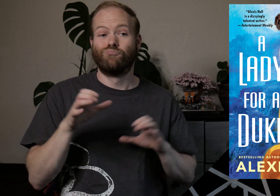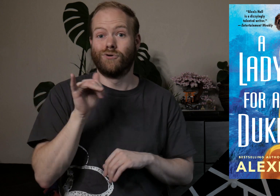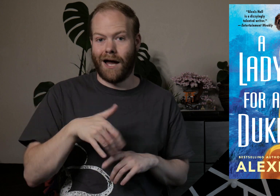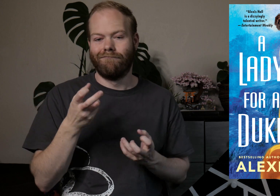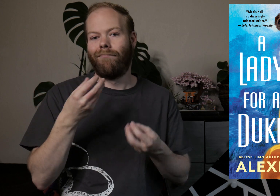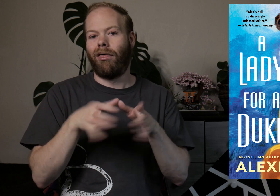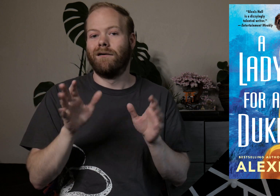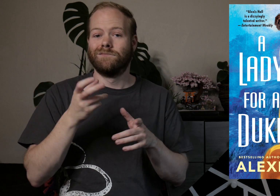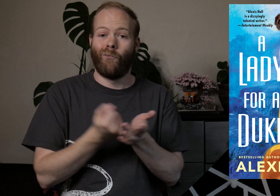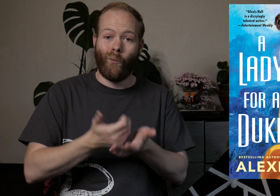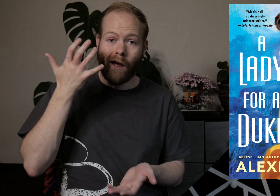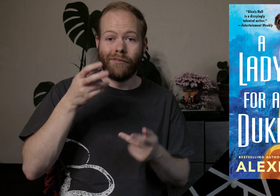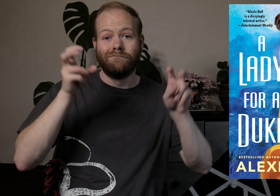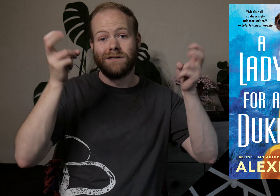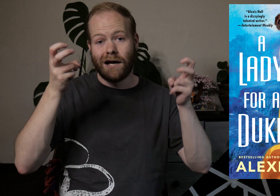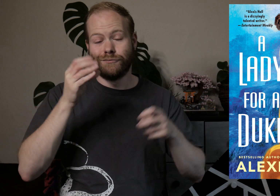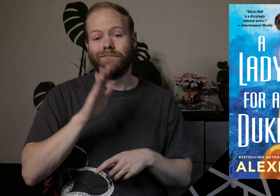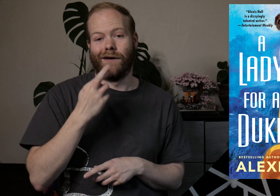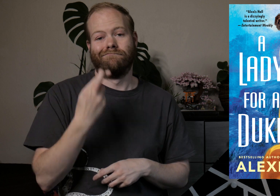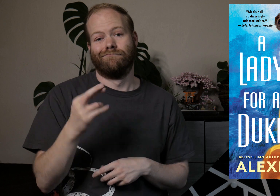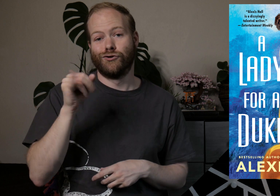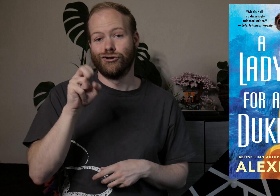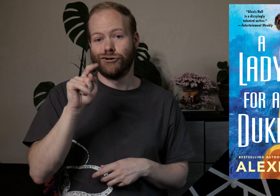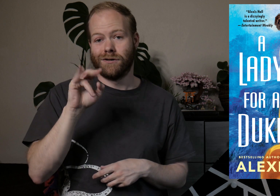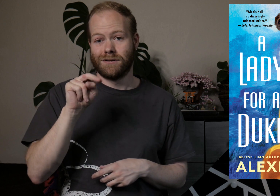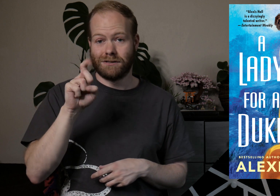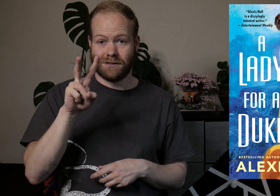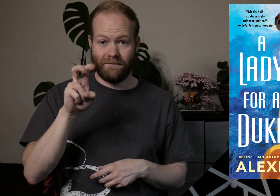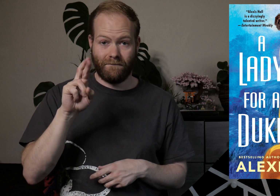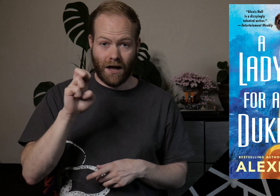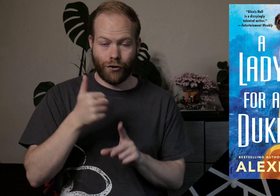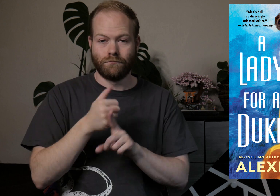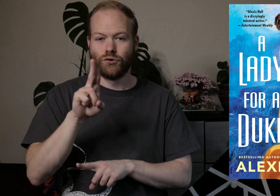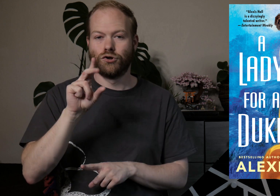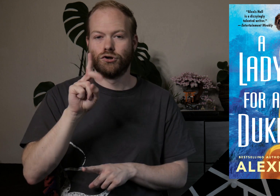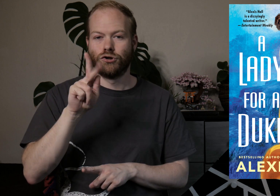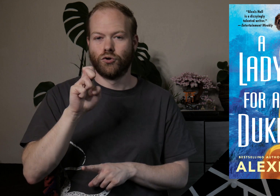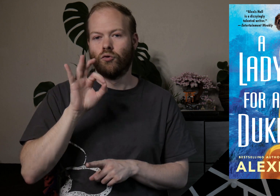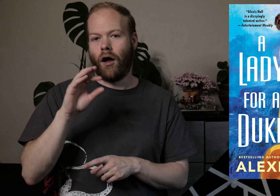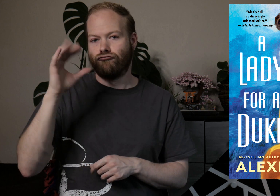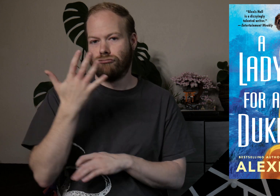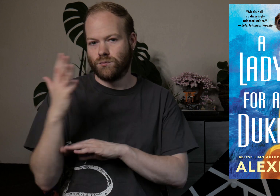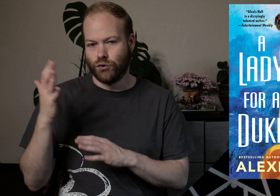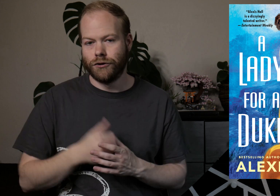In doing so, she lost her wealth, title, and her closest companion, Justin de Vere, the Duke of Gracewood.